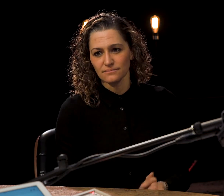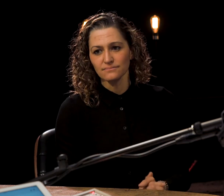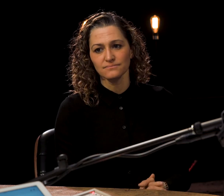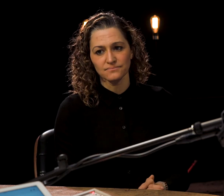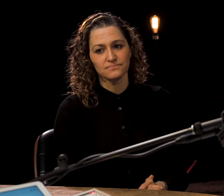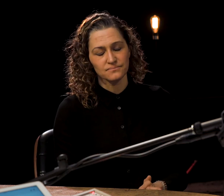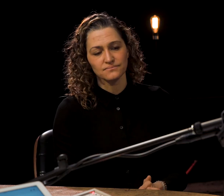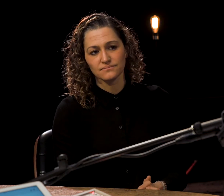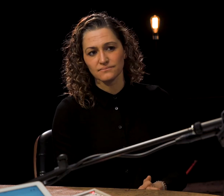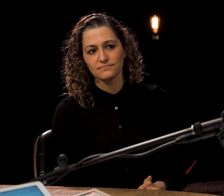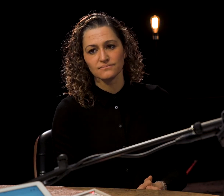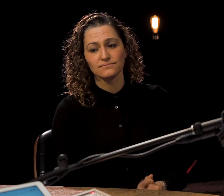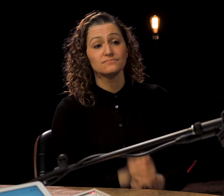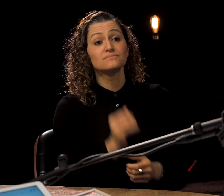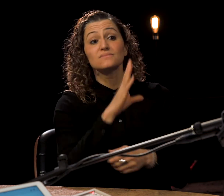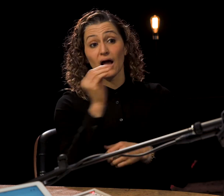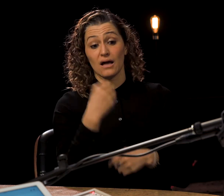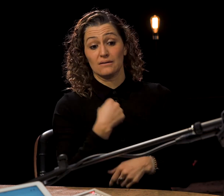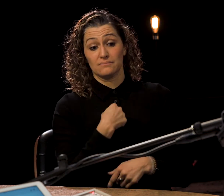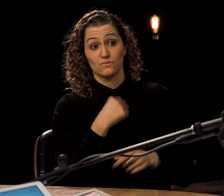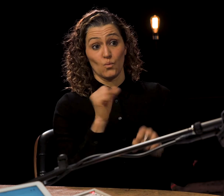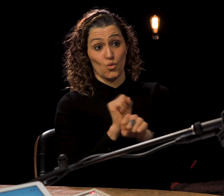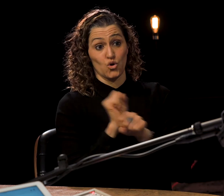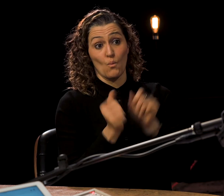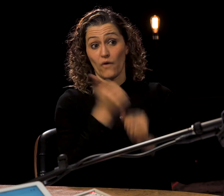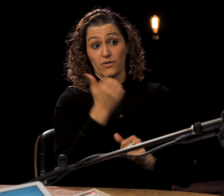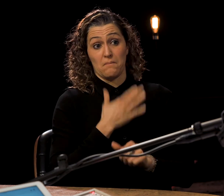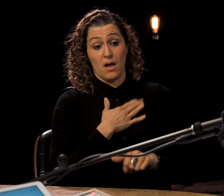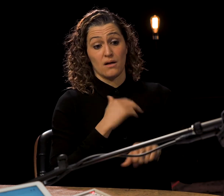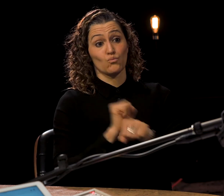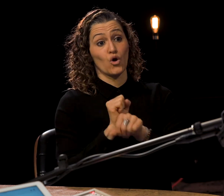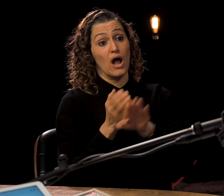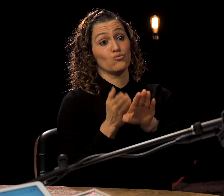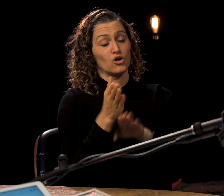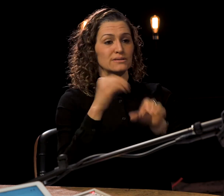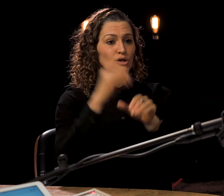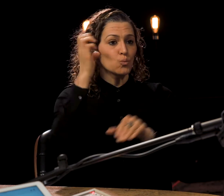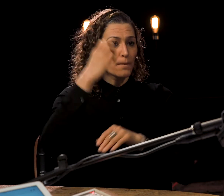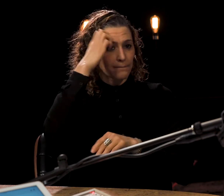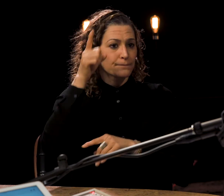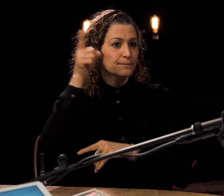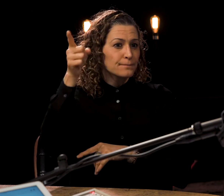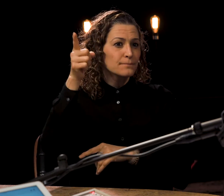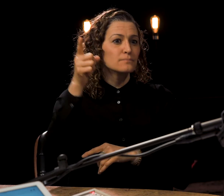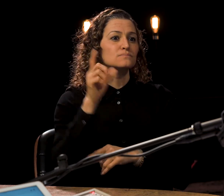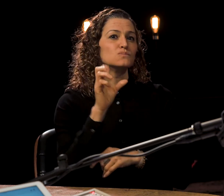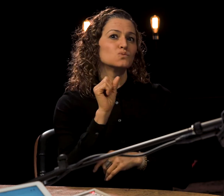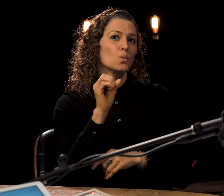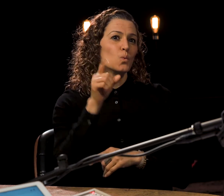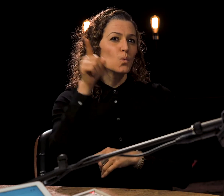Dawn Jani Birley: I believe that this is a one in a lifetime Dawn Jani Birley: event here in Canada. Dawn Jani Birley: Most of my professional work has